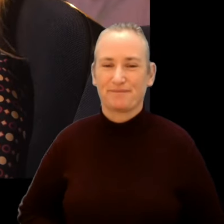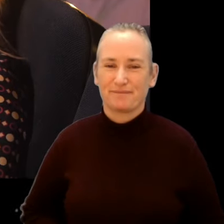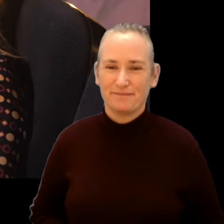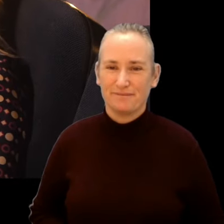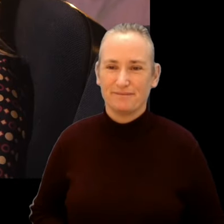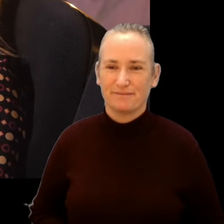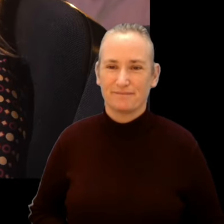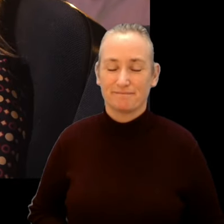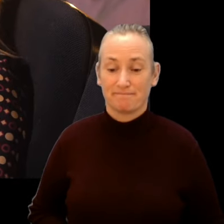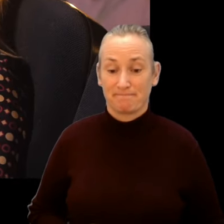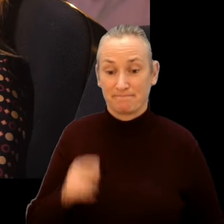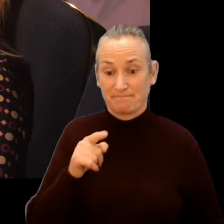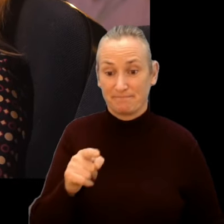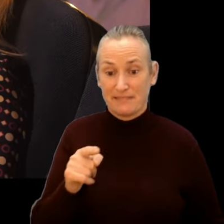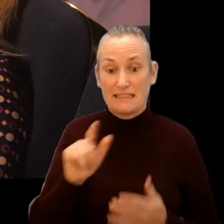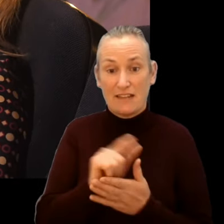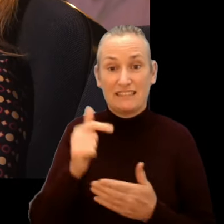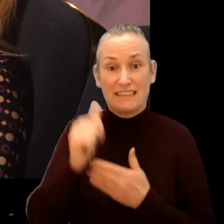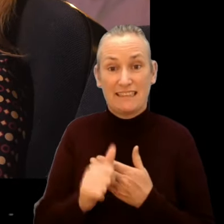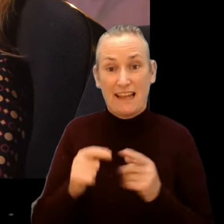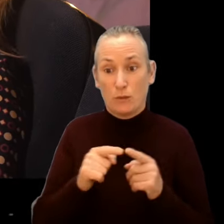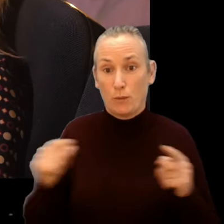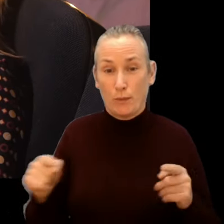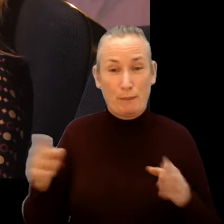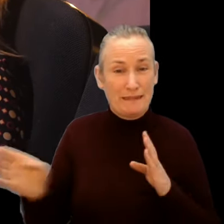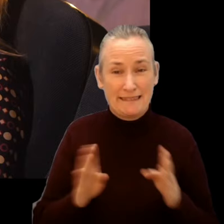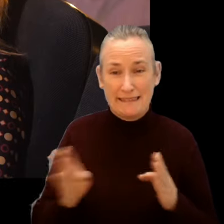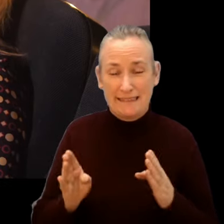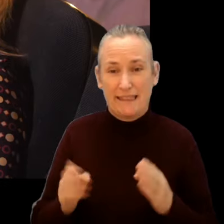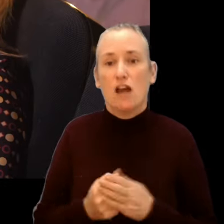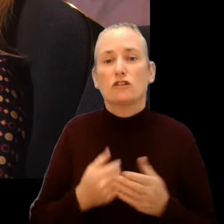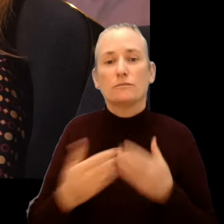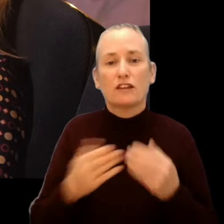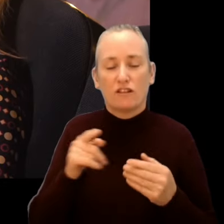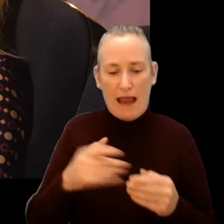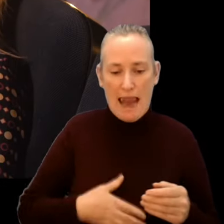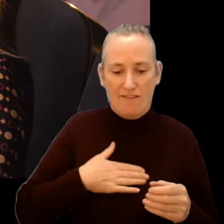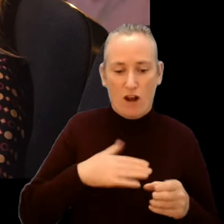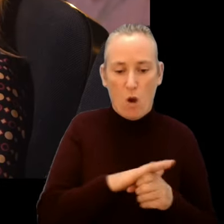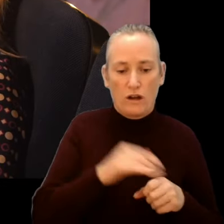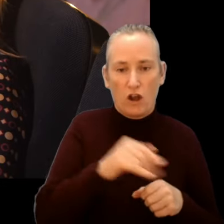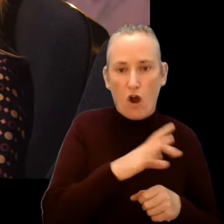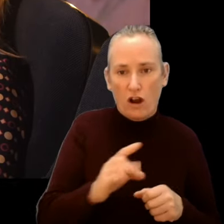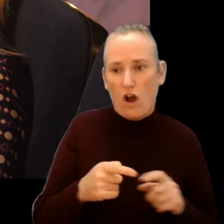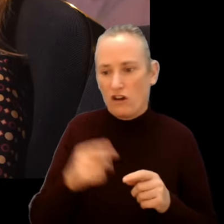So, over an extended Festival of 17 film-packed days, whether you’re local in Cork, or joining us from across Ireland